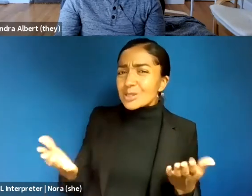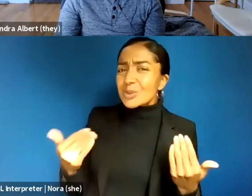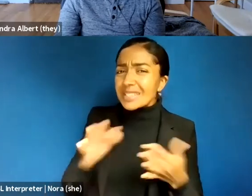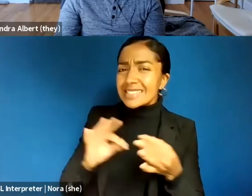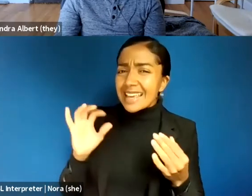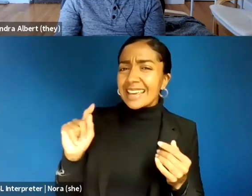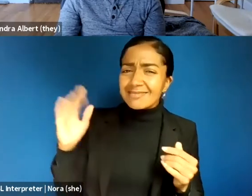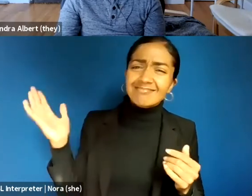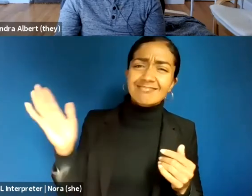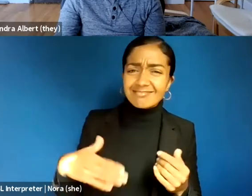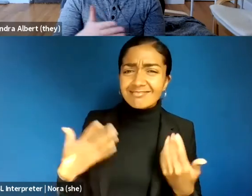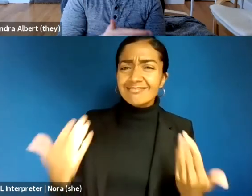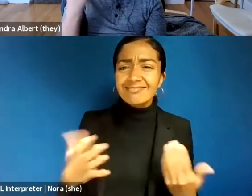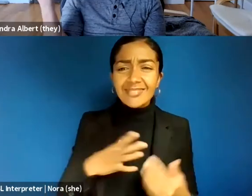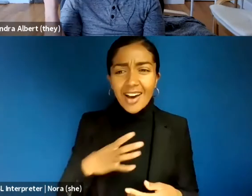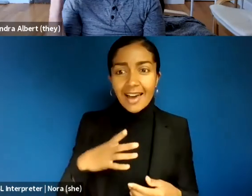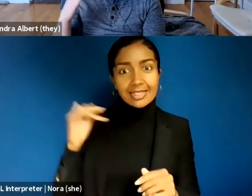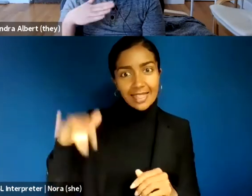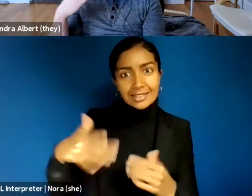Korica Simon: I'm trying not to because I'm about to get to the part that I shouldn't.